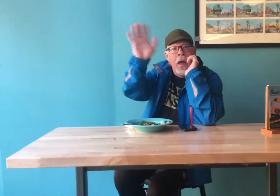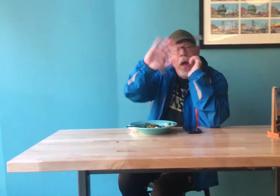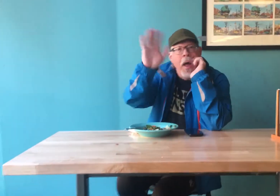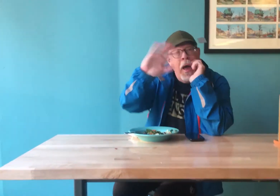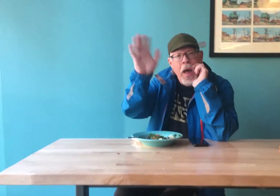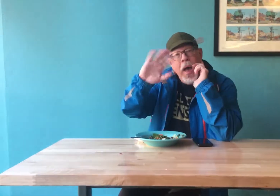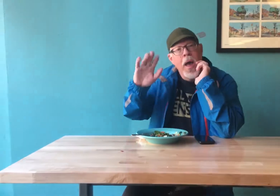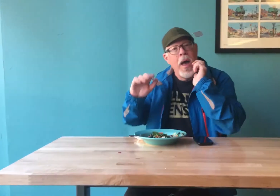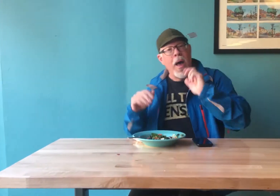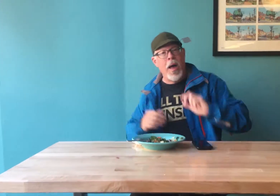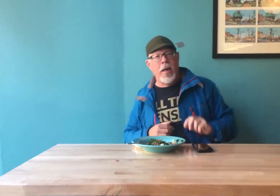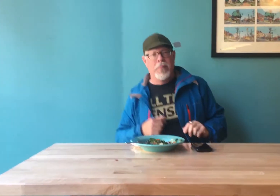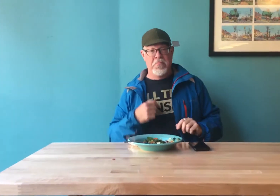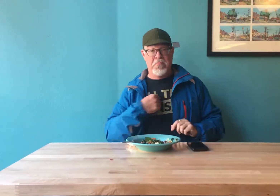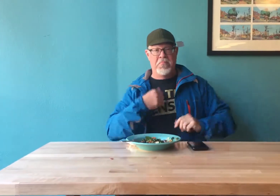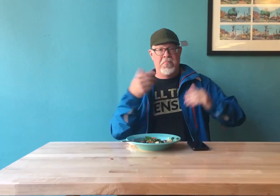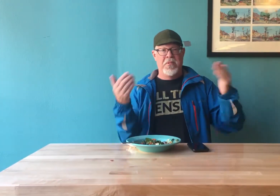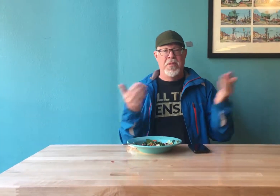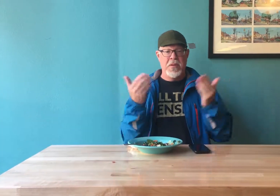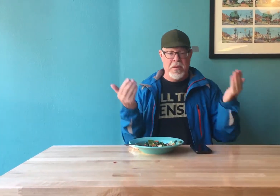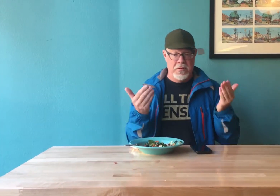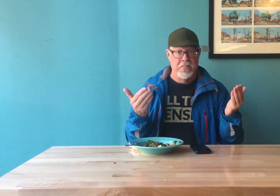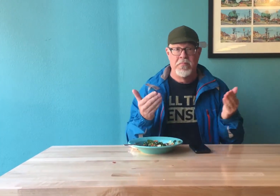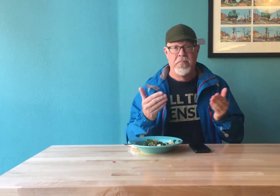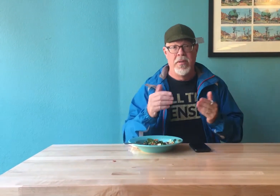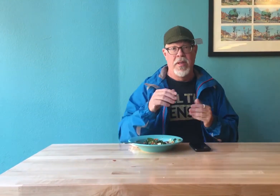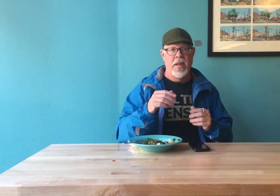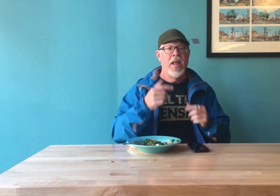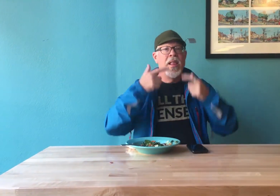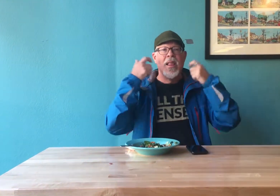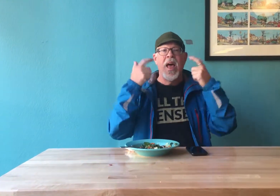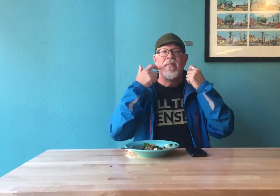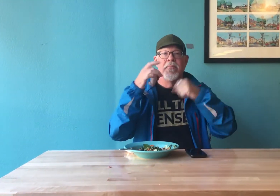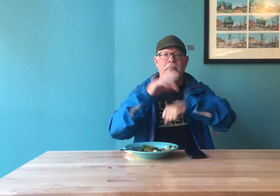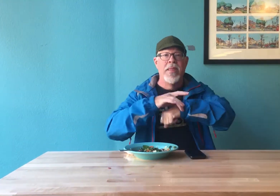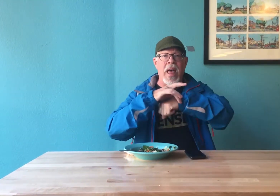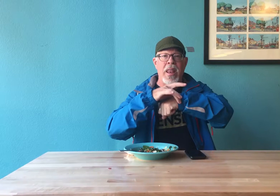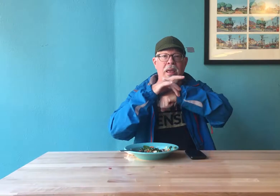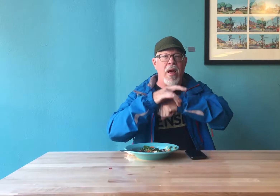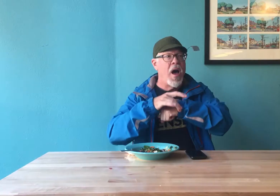Hello! I'm here at Laughing Planet